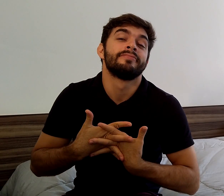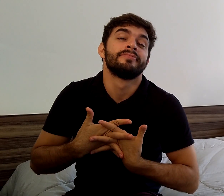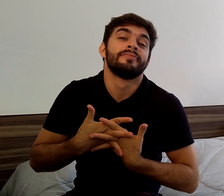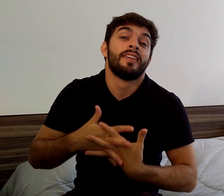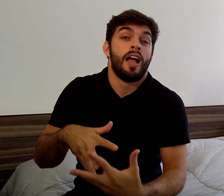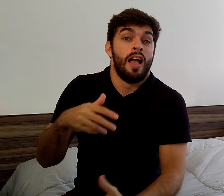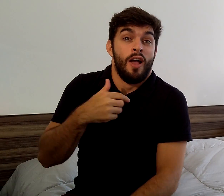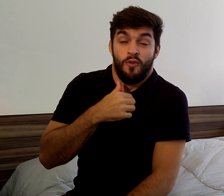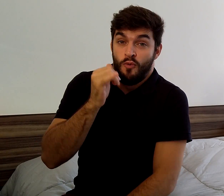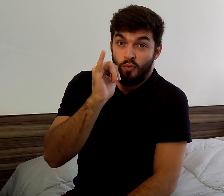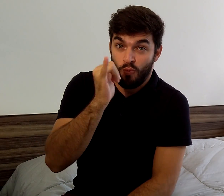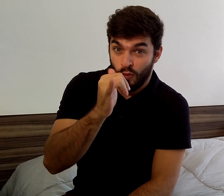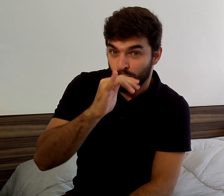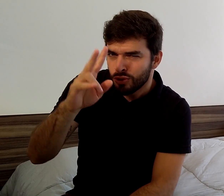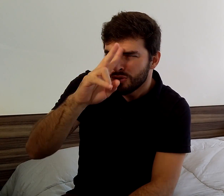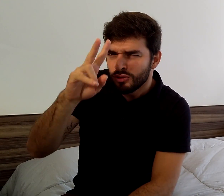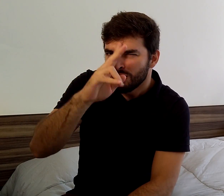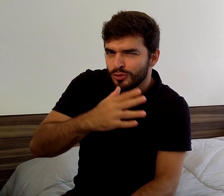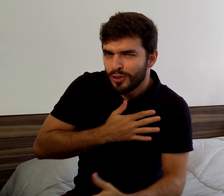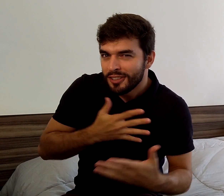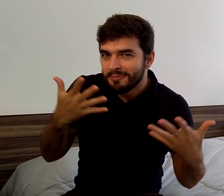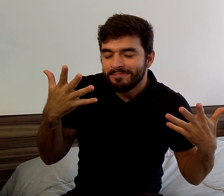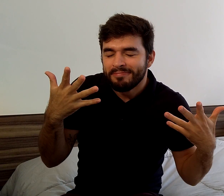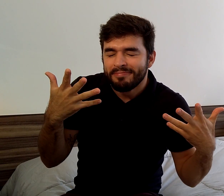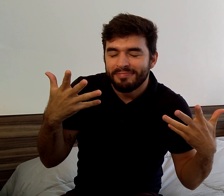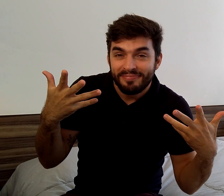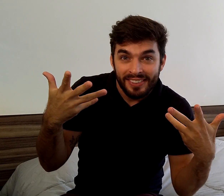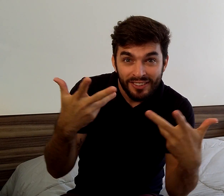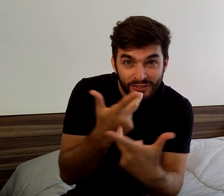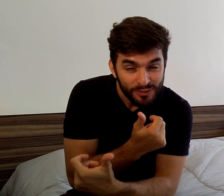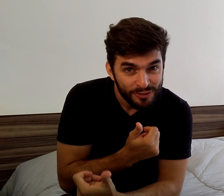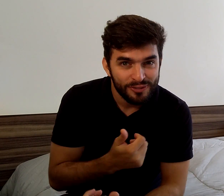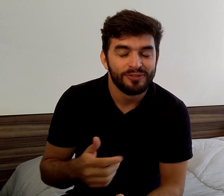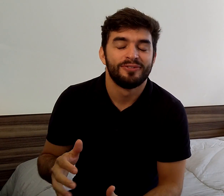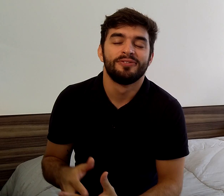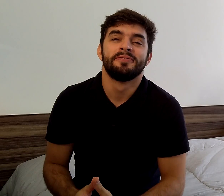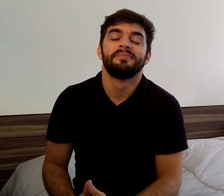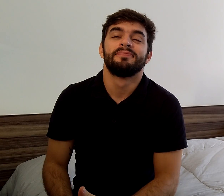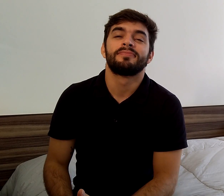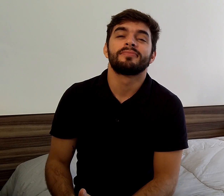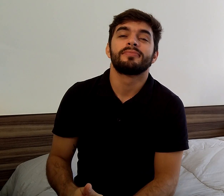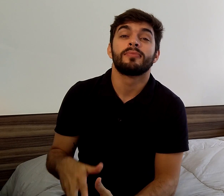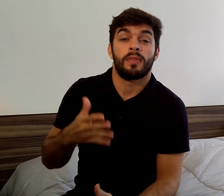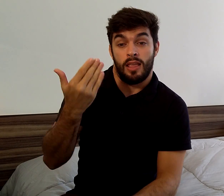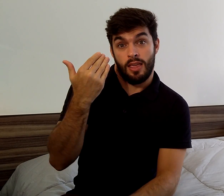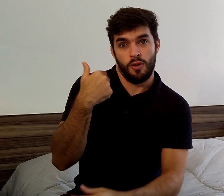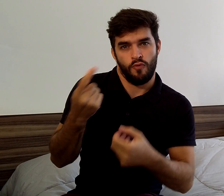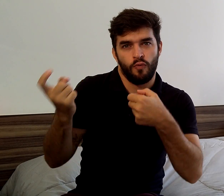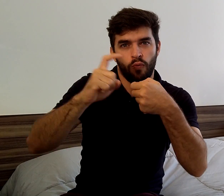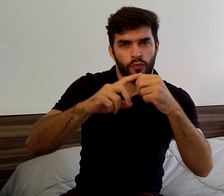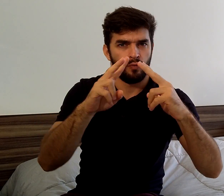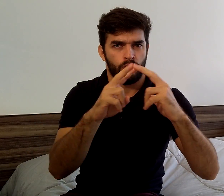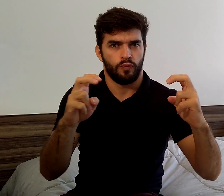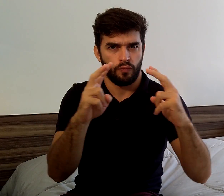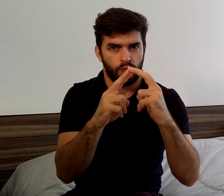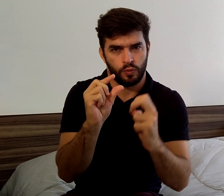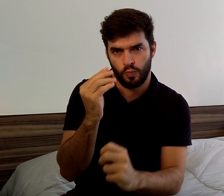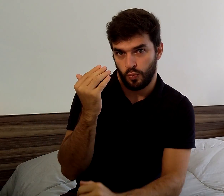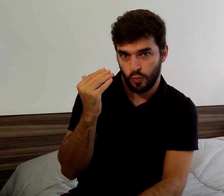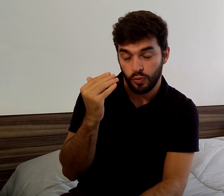I have an amazing story to tell you. I came back from Florianópolis Island a few days ago,